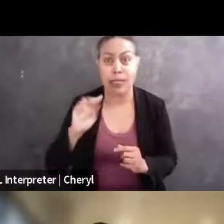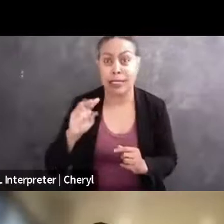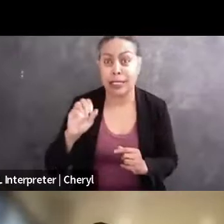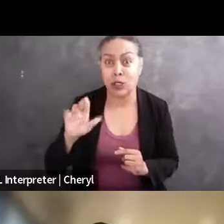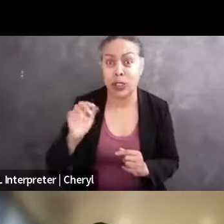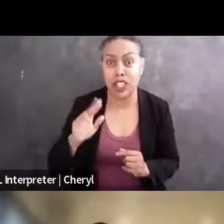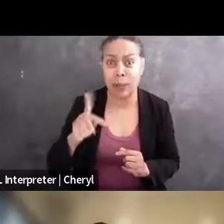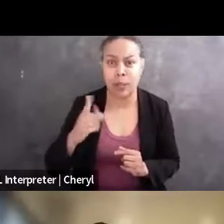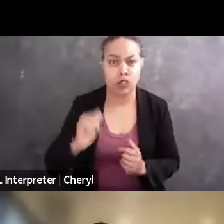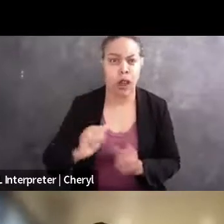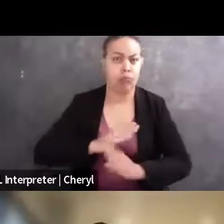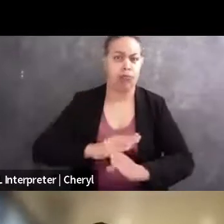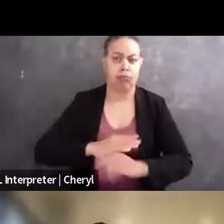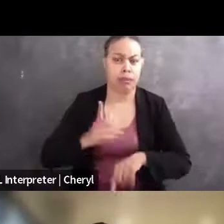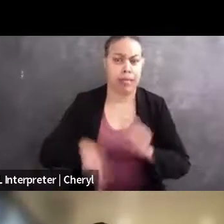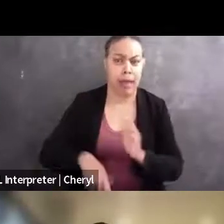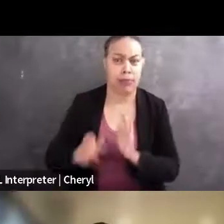And again, that's both at the high school and college levels.